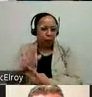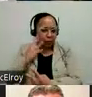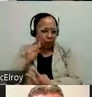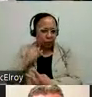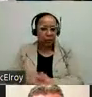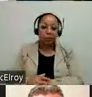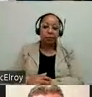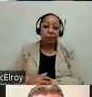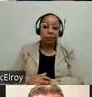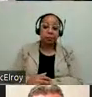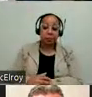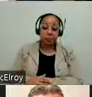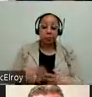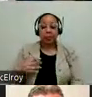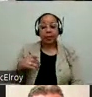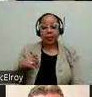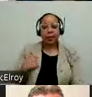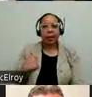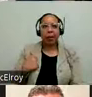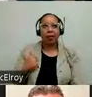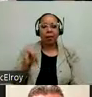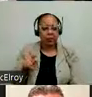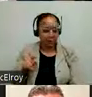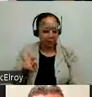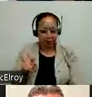about their experiences. We also had -- that was Ned and -- who